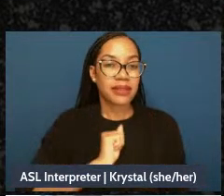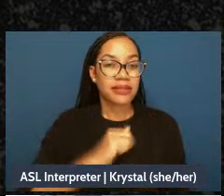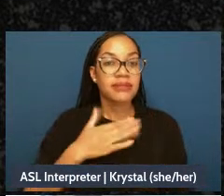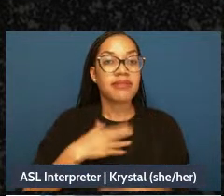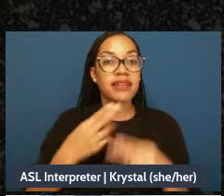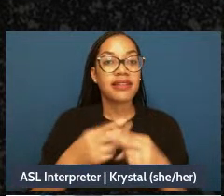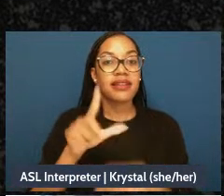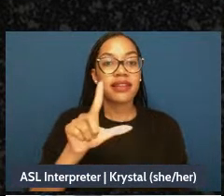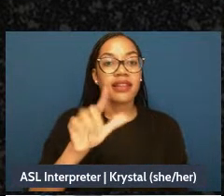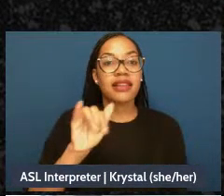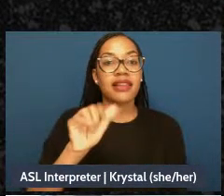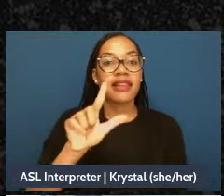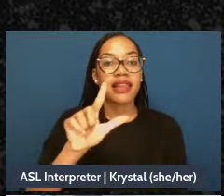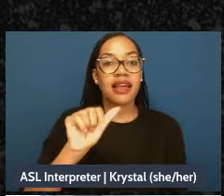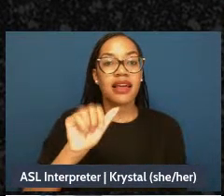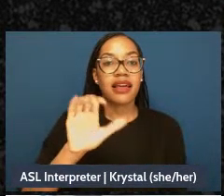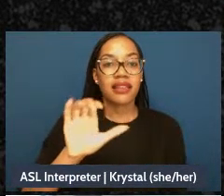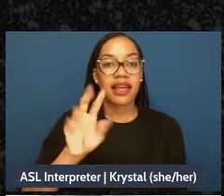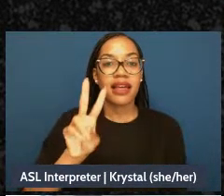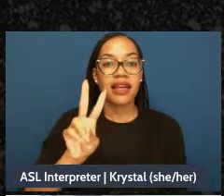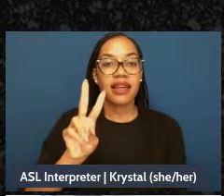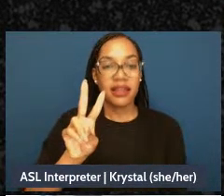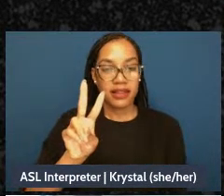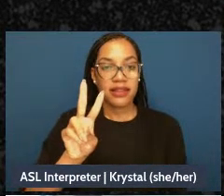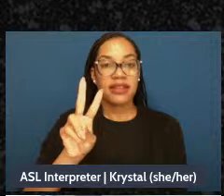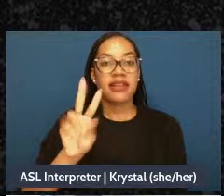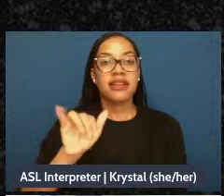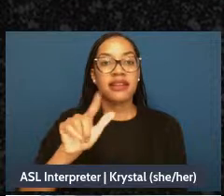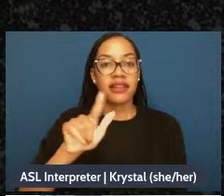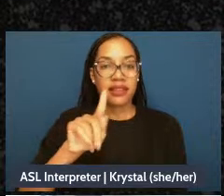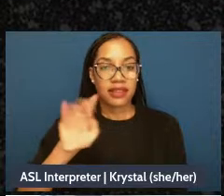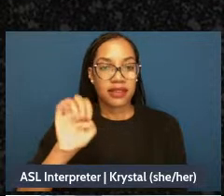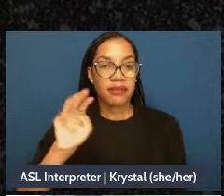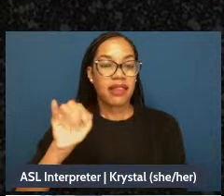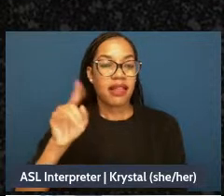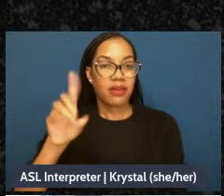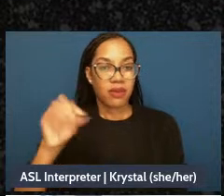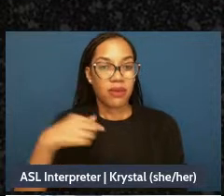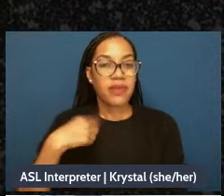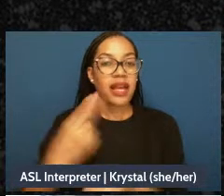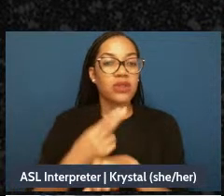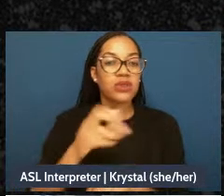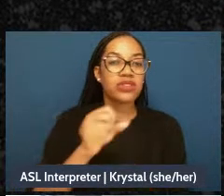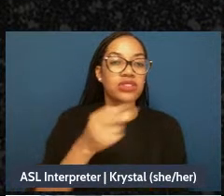I use she and they pronouns interchangeably, and I've been working as a community organizer and